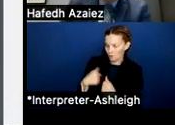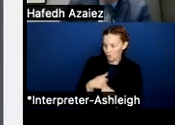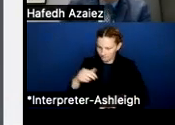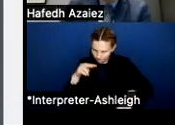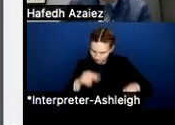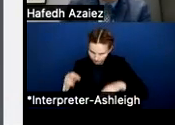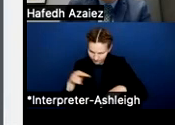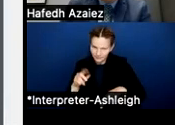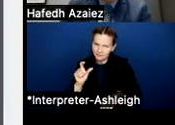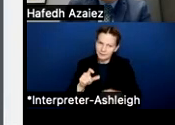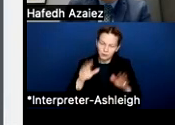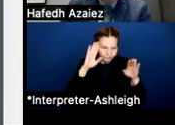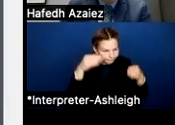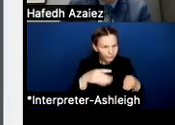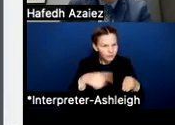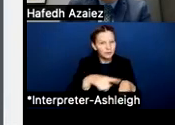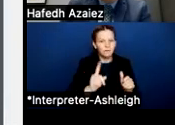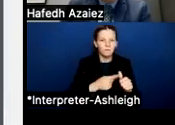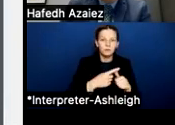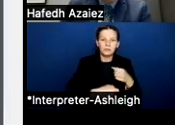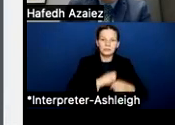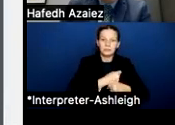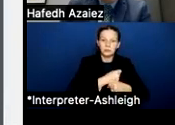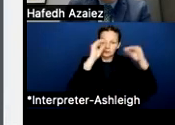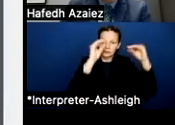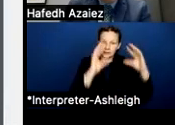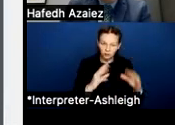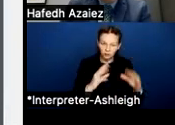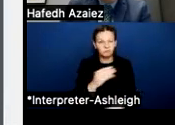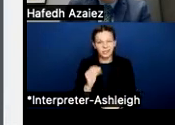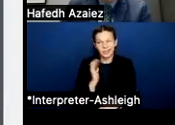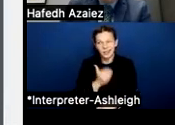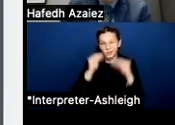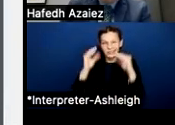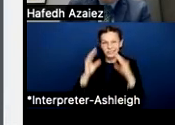on our beginning year teachers and our teacher salary schedule in general. I mean, you can see